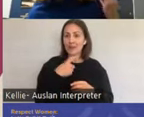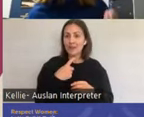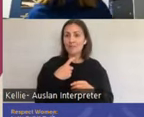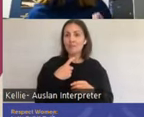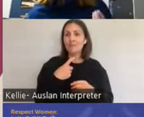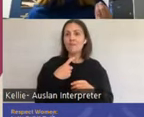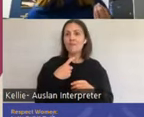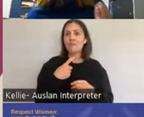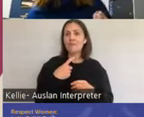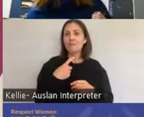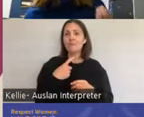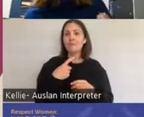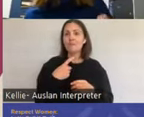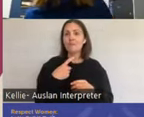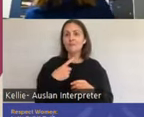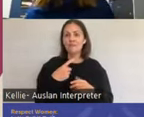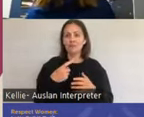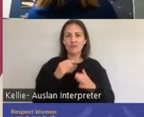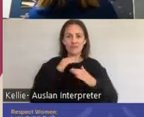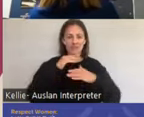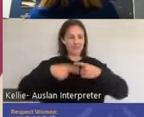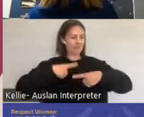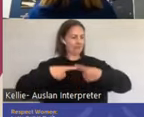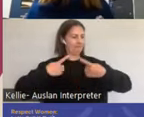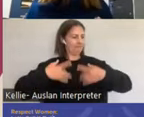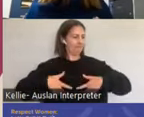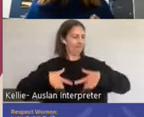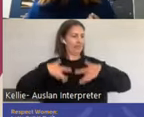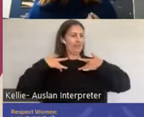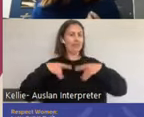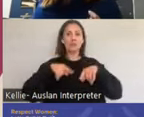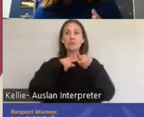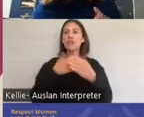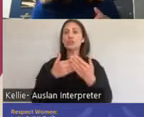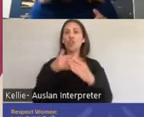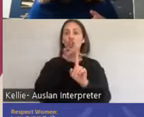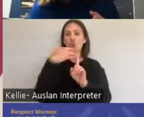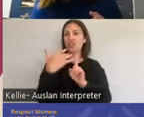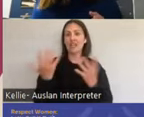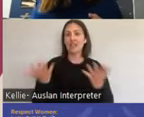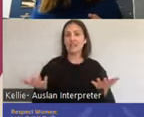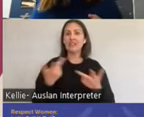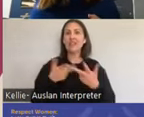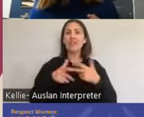perception of the sensation is context dependent. So if you're sitting next to a new date and it's